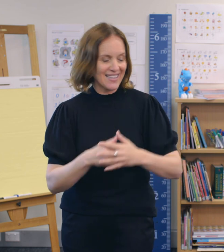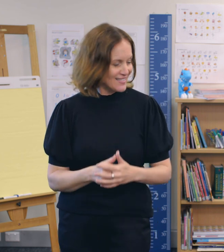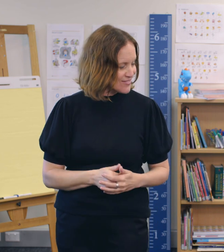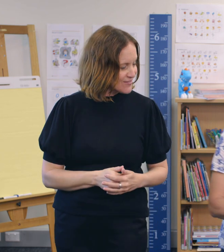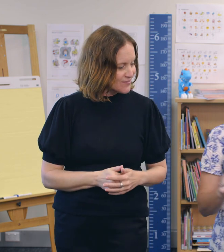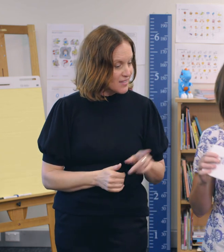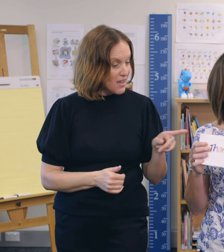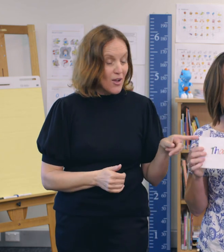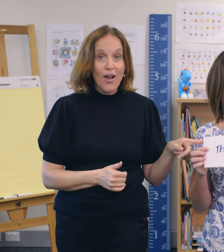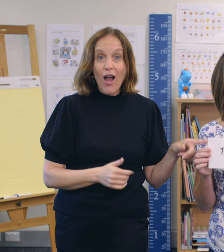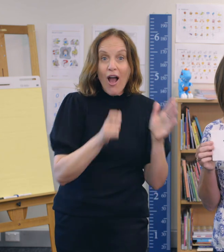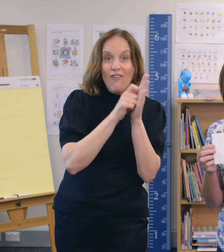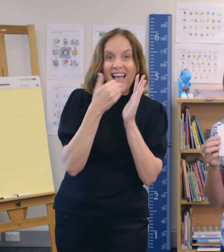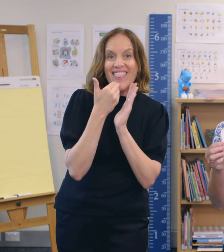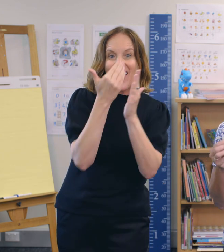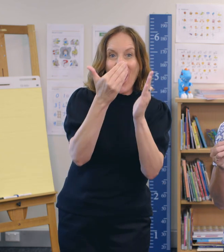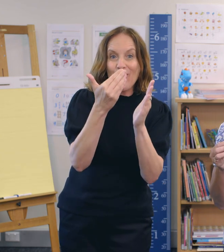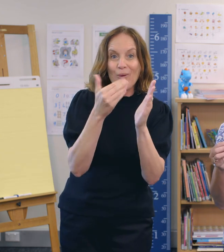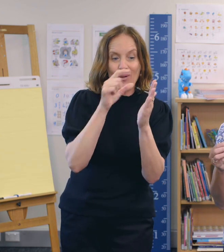You can write thank you notes for your neighbours,